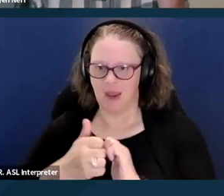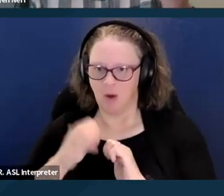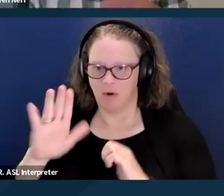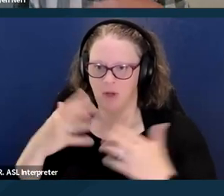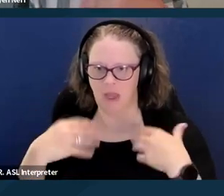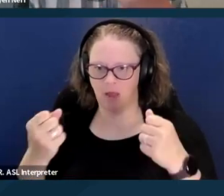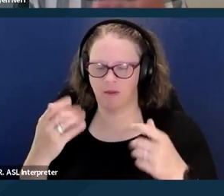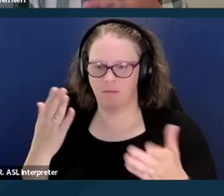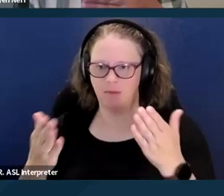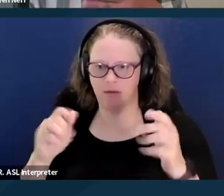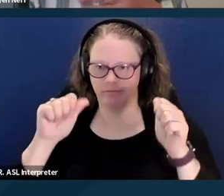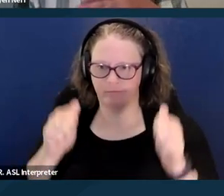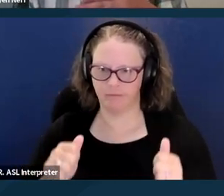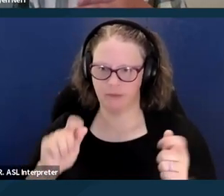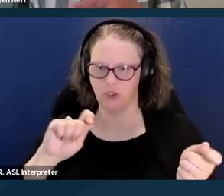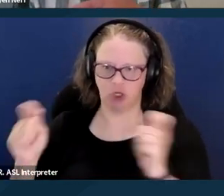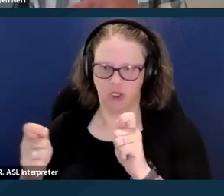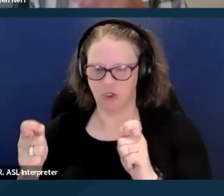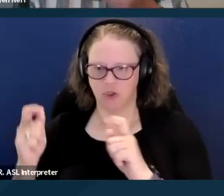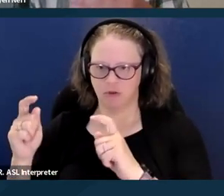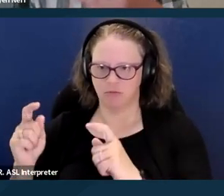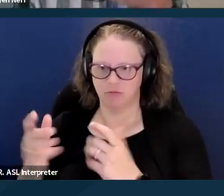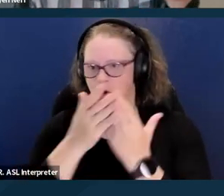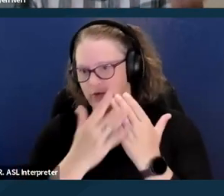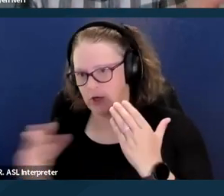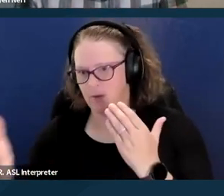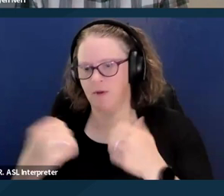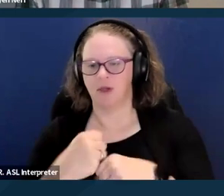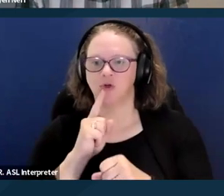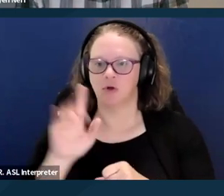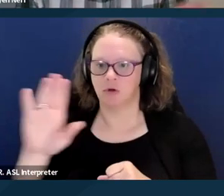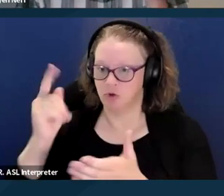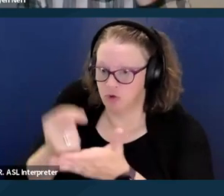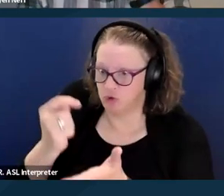to make sure that the treatment that they're receiving is matching their level of health at the time.